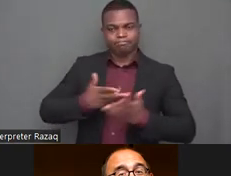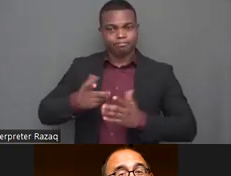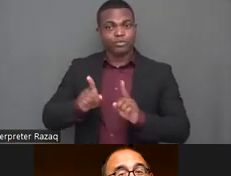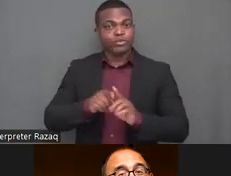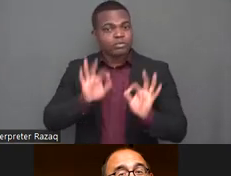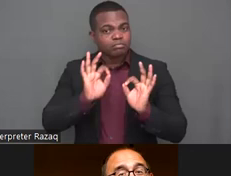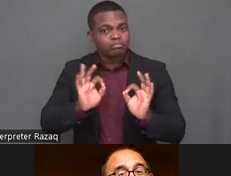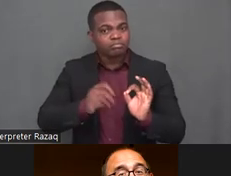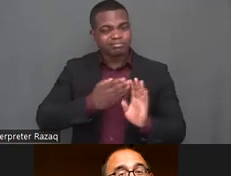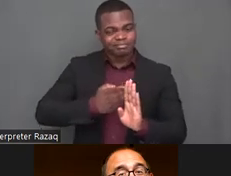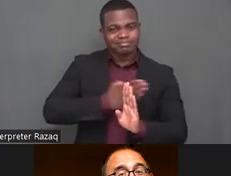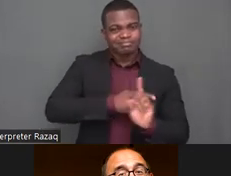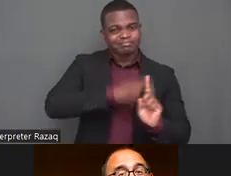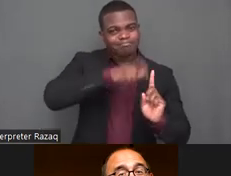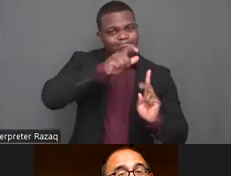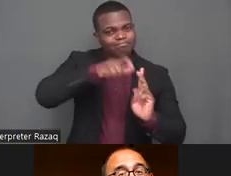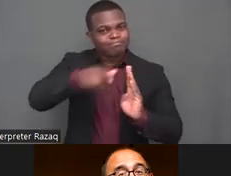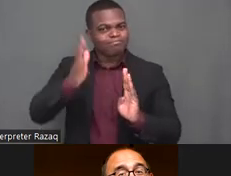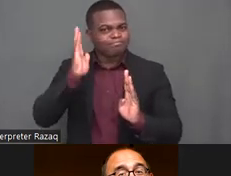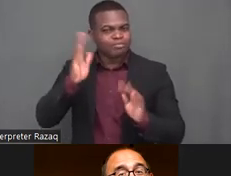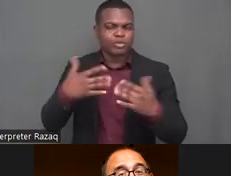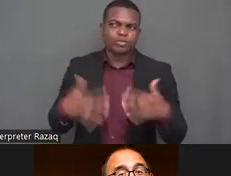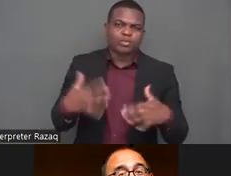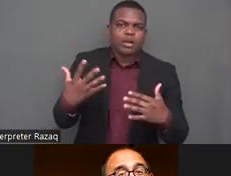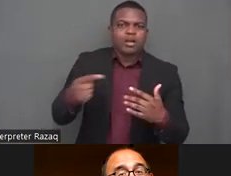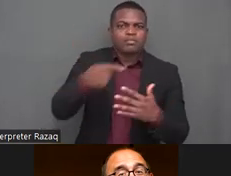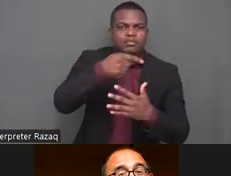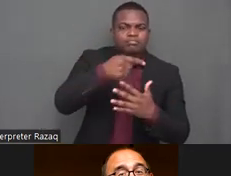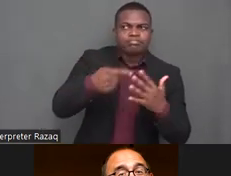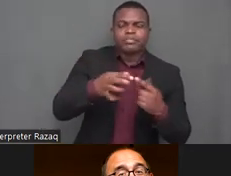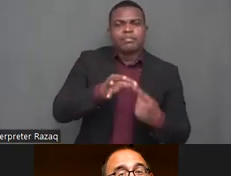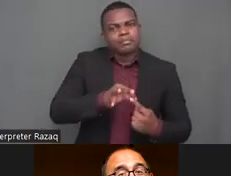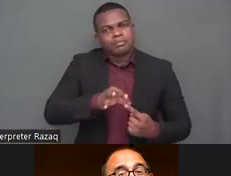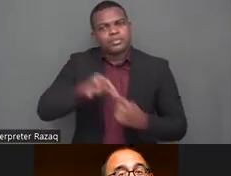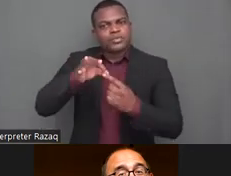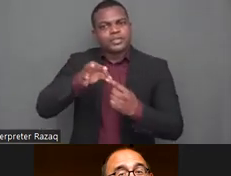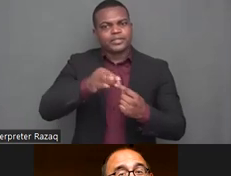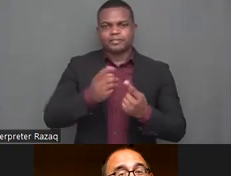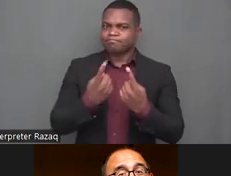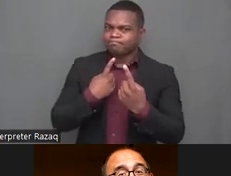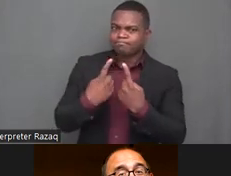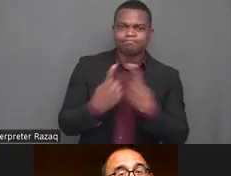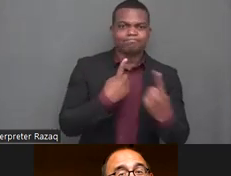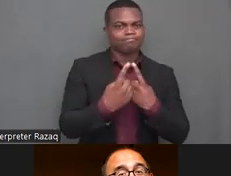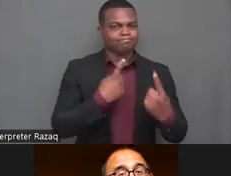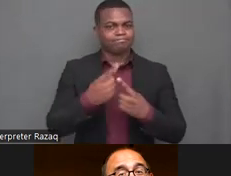srhr and disability so uh as a person working in a feminist organization i'm gonna speak uh